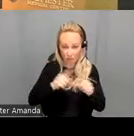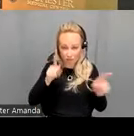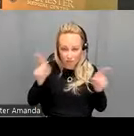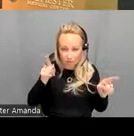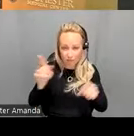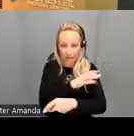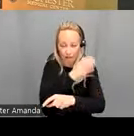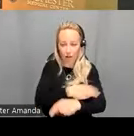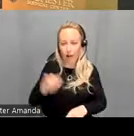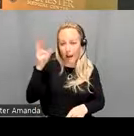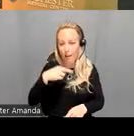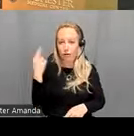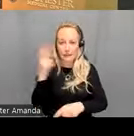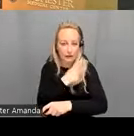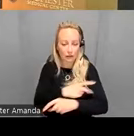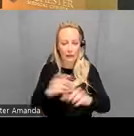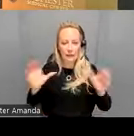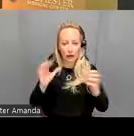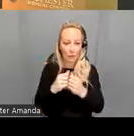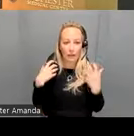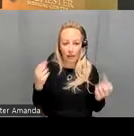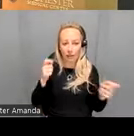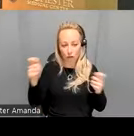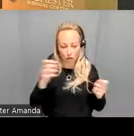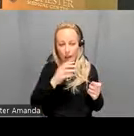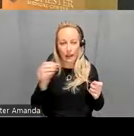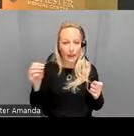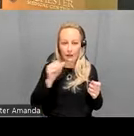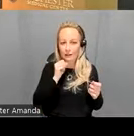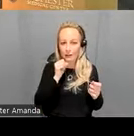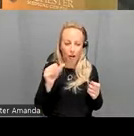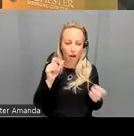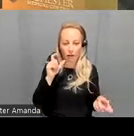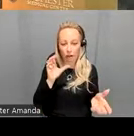patients as compared to health controls and as compared to non-converting clinical high-risk